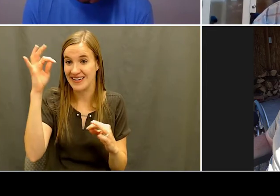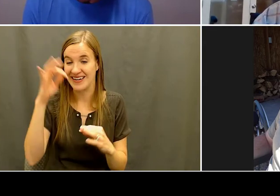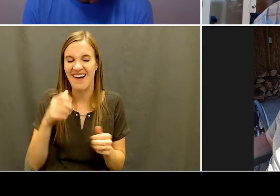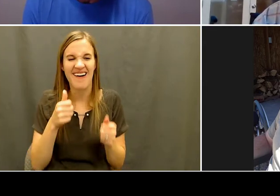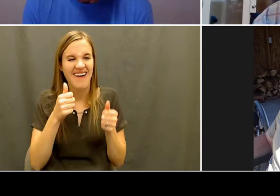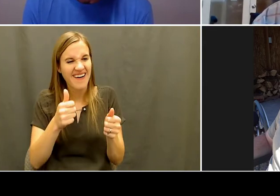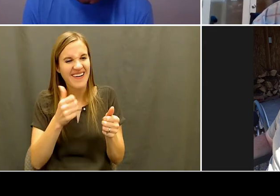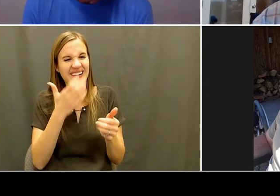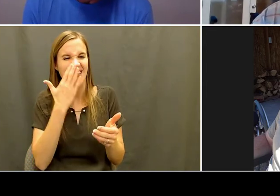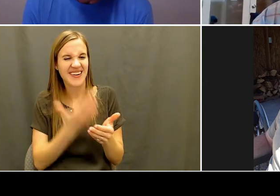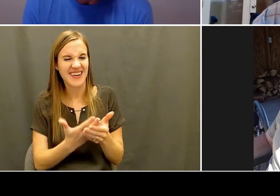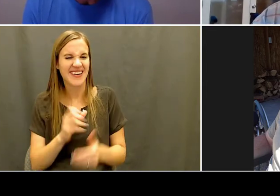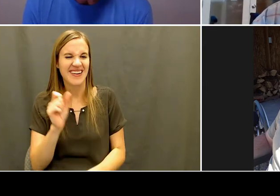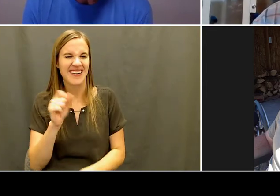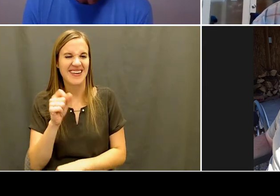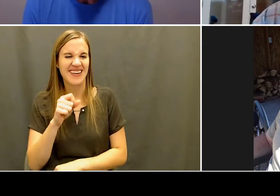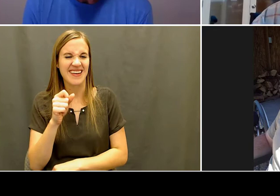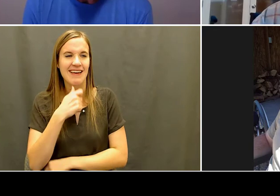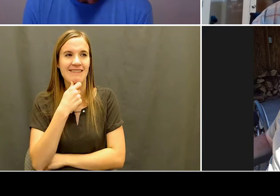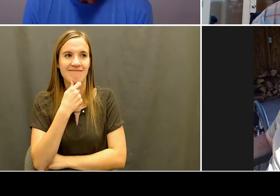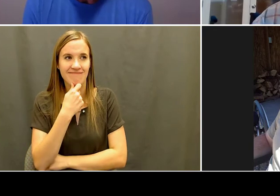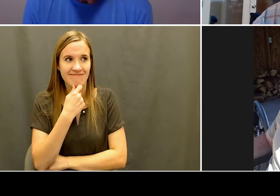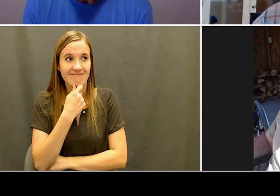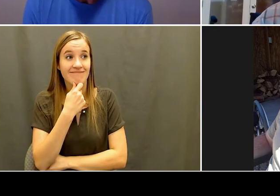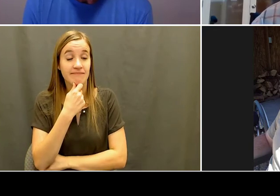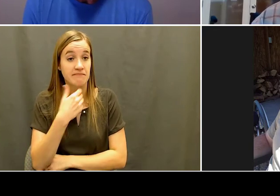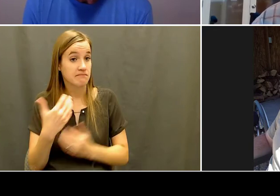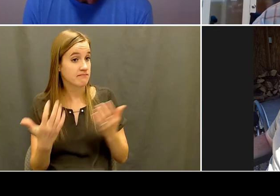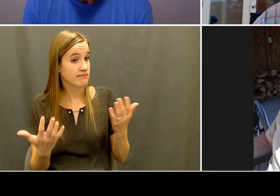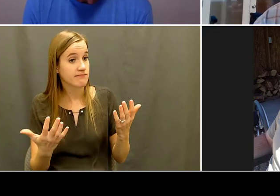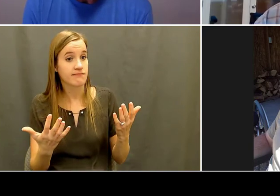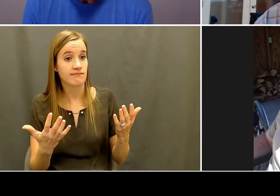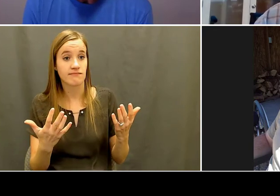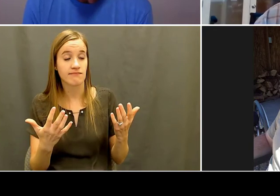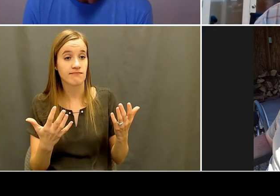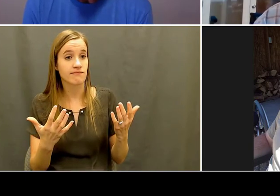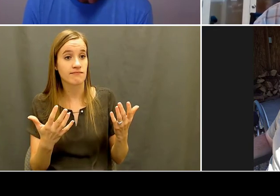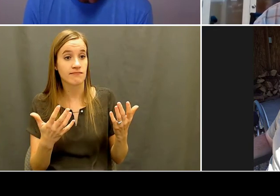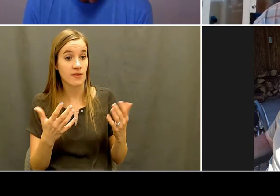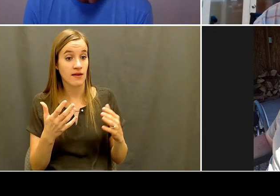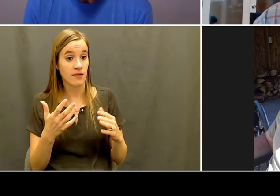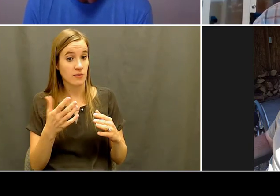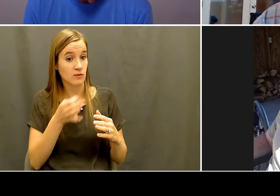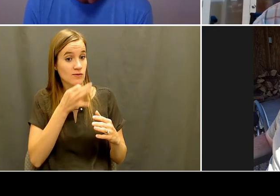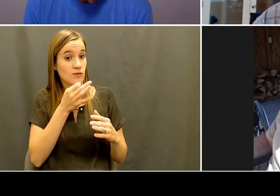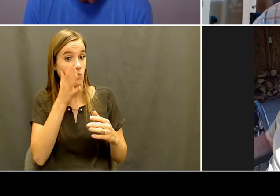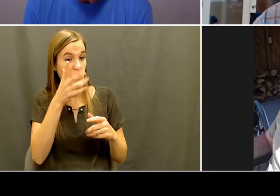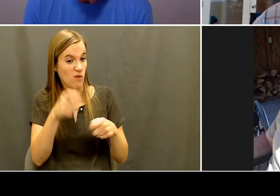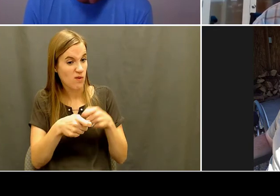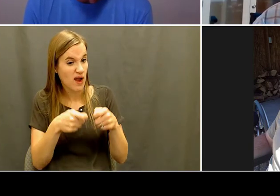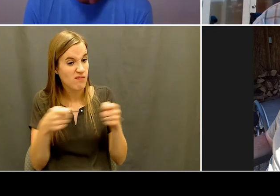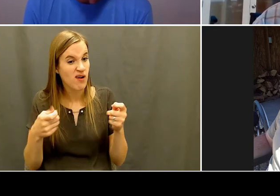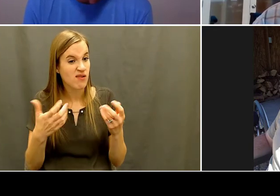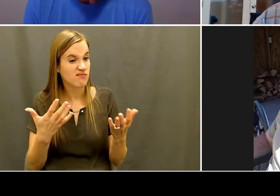parting thoughts before we wrap it up? Kelly: I think parting thoughts on my end is you